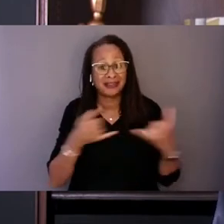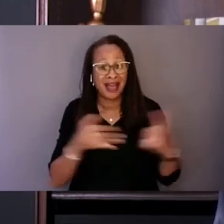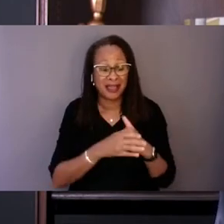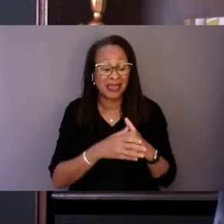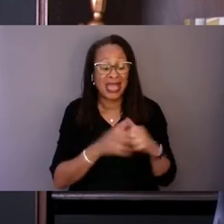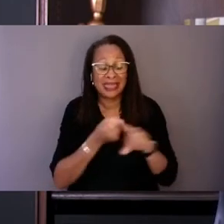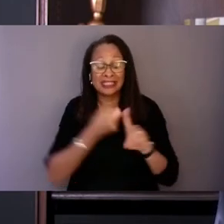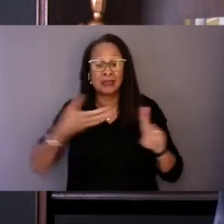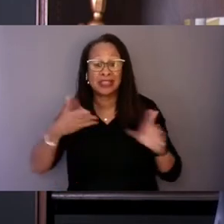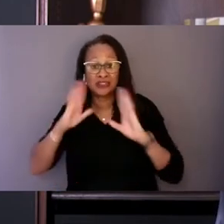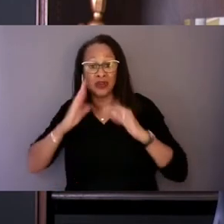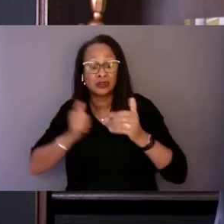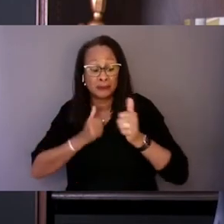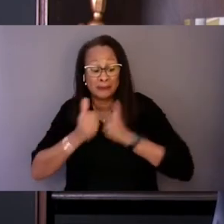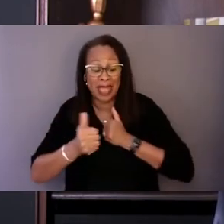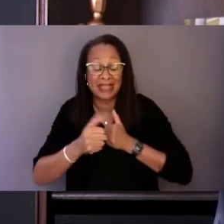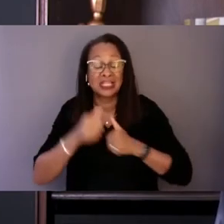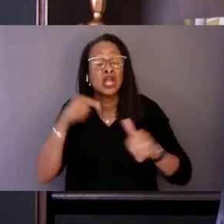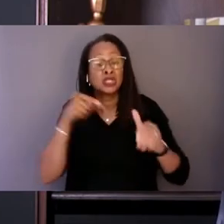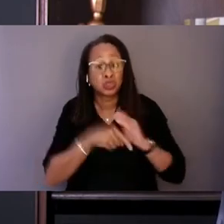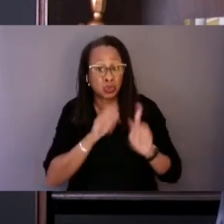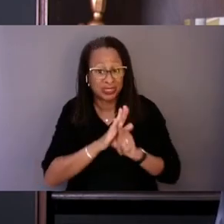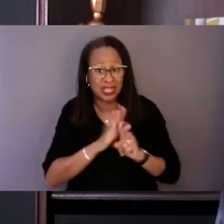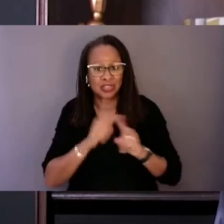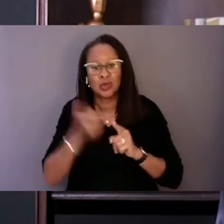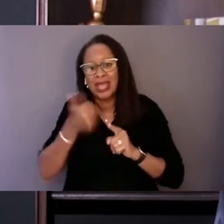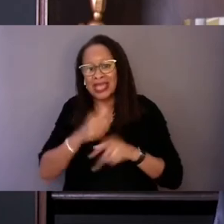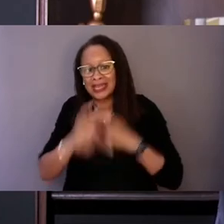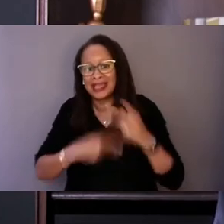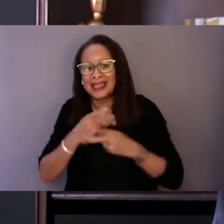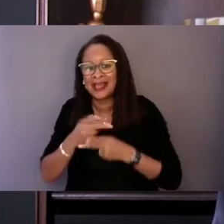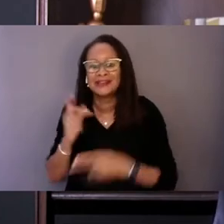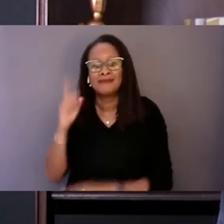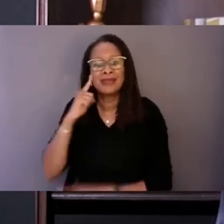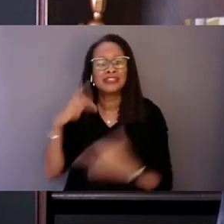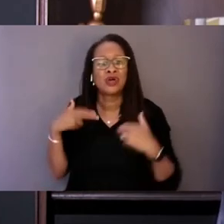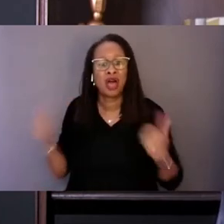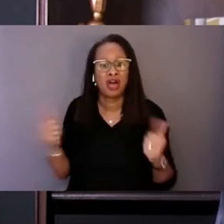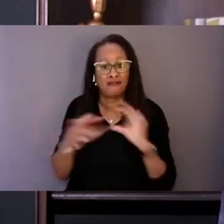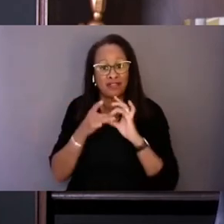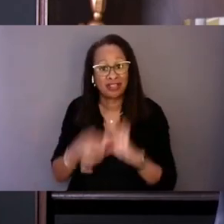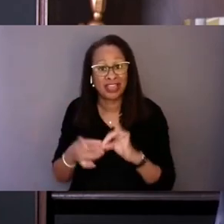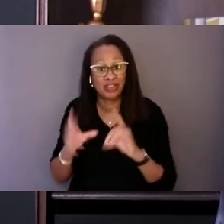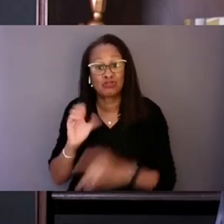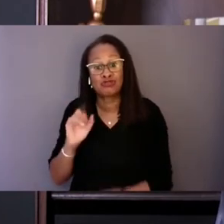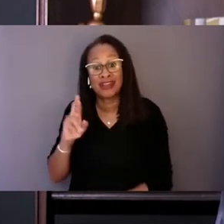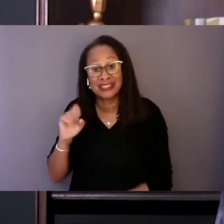to any type of mental health related crisis including those from substance use disorders.